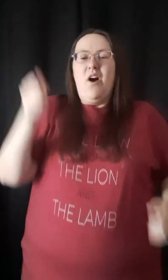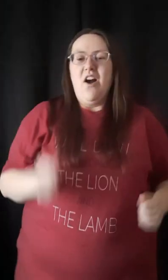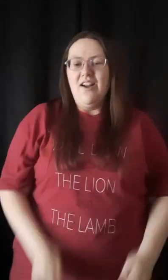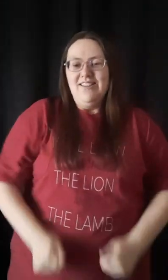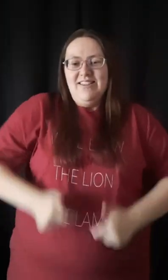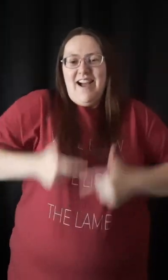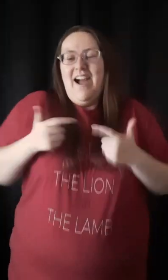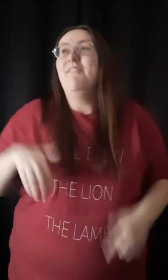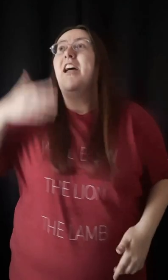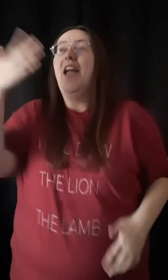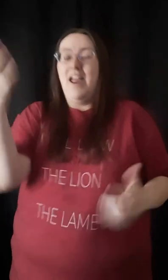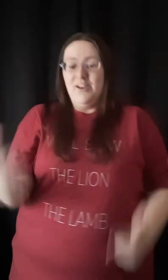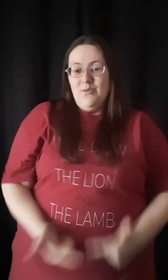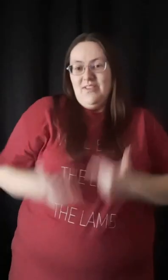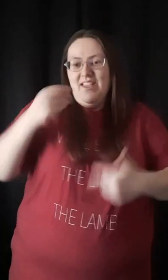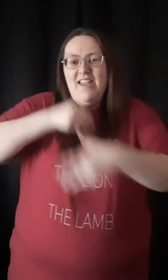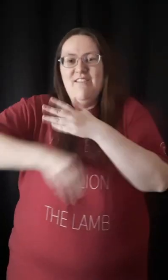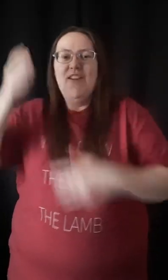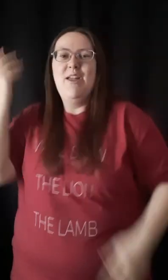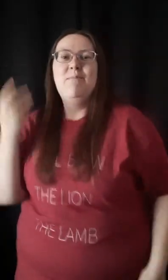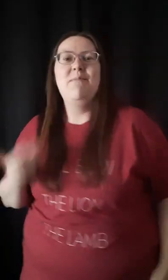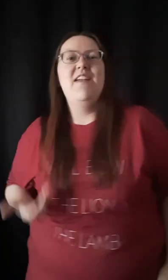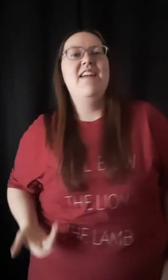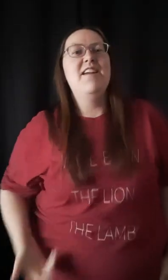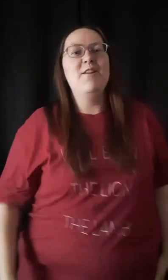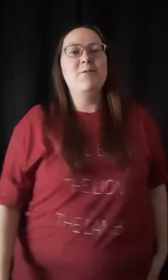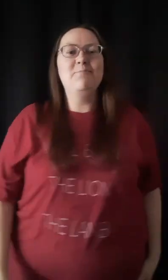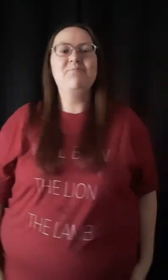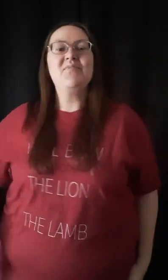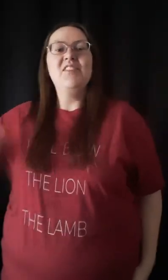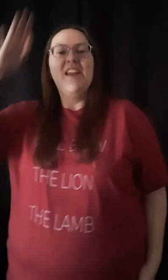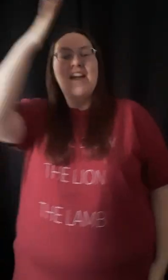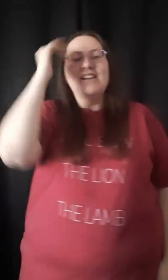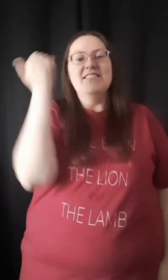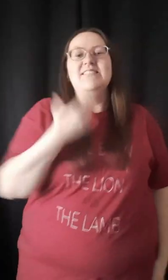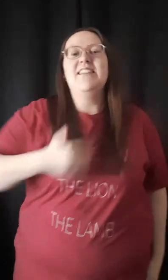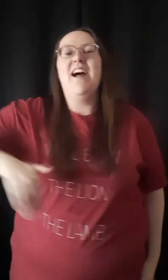'Cause you are alive and you live in me